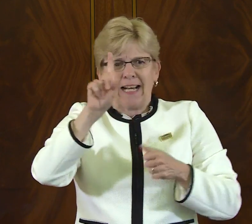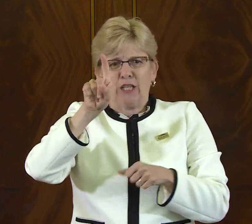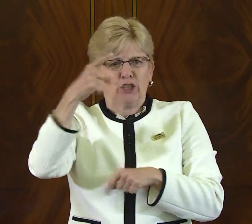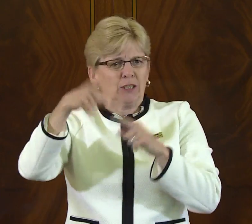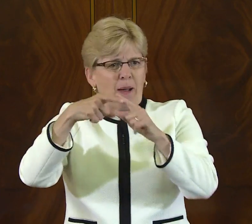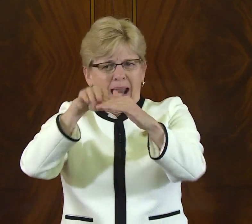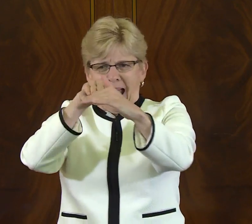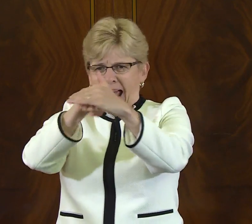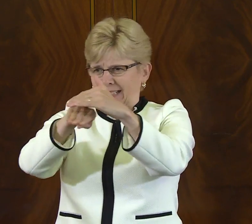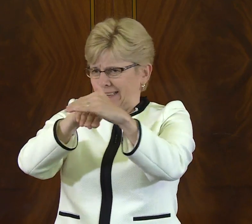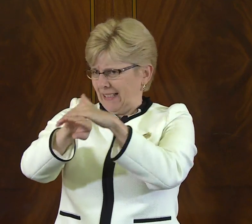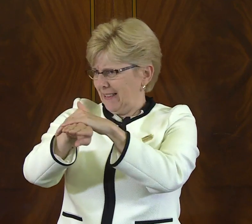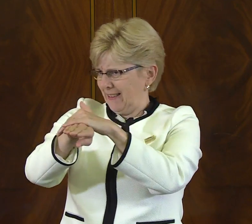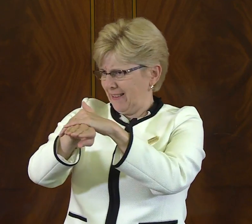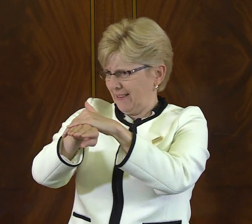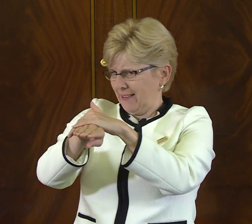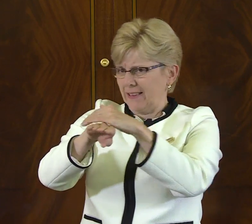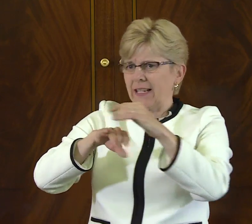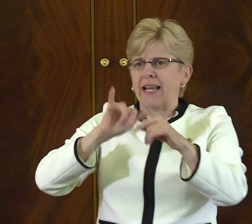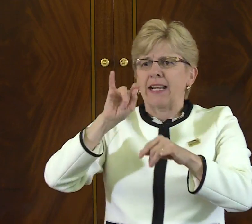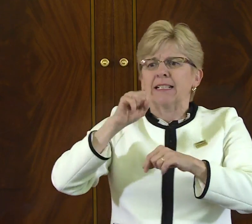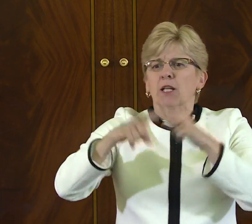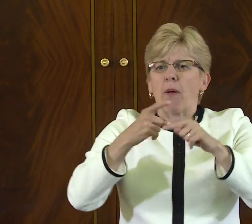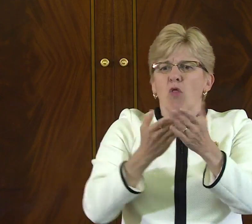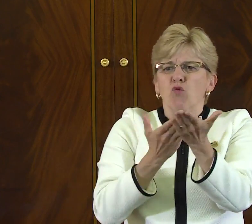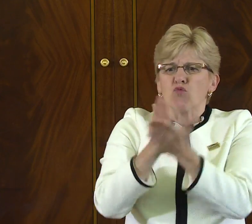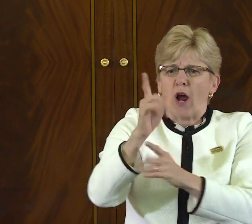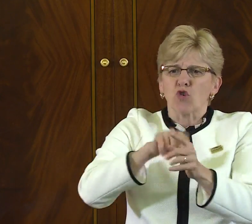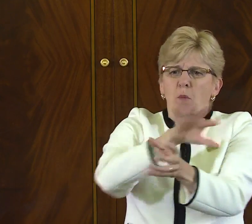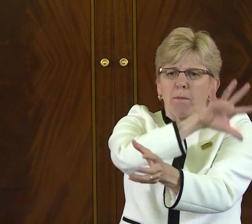The ADA is not just about access.